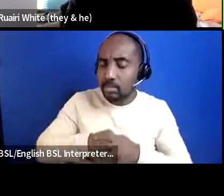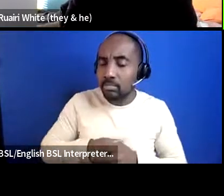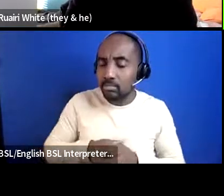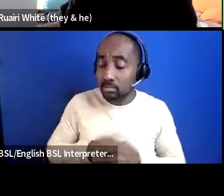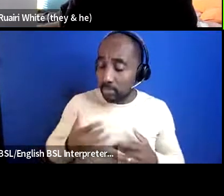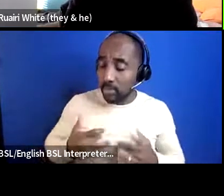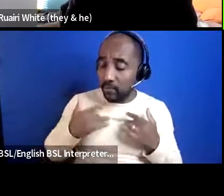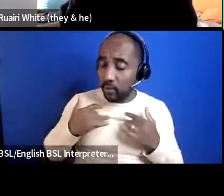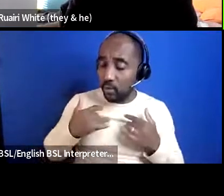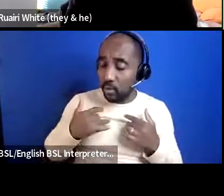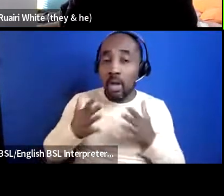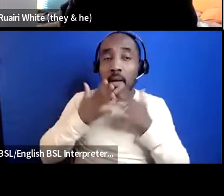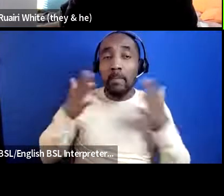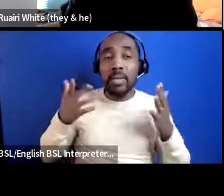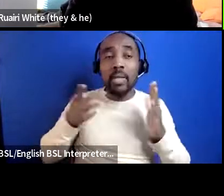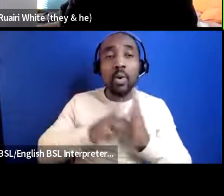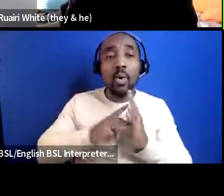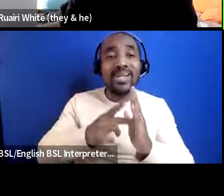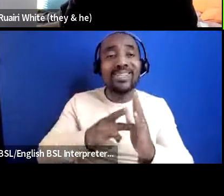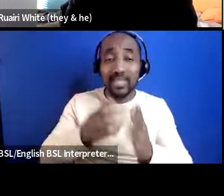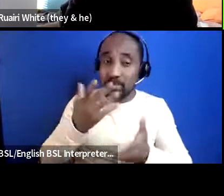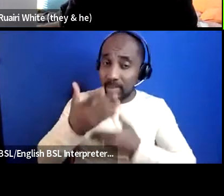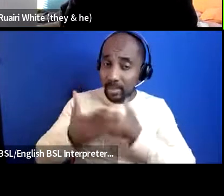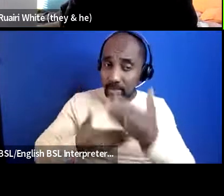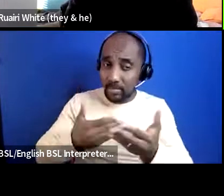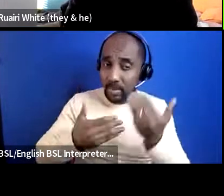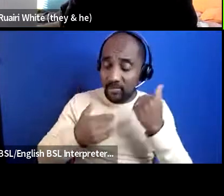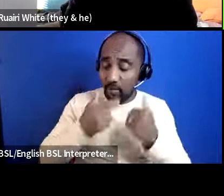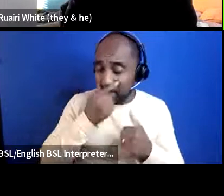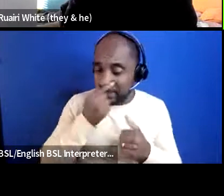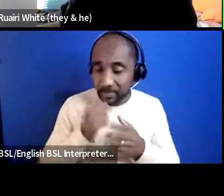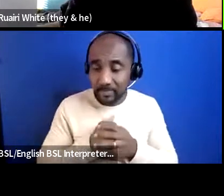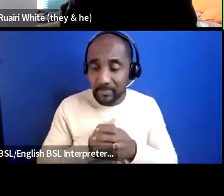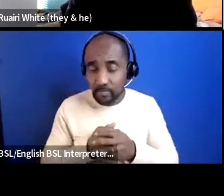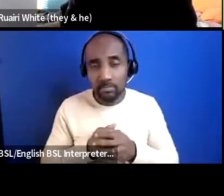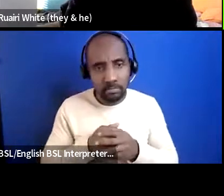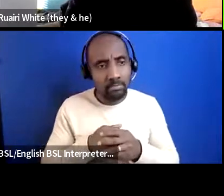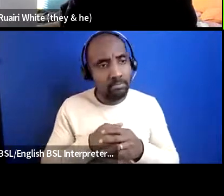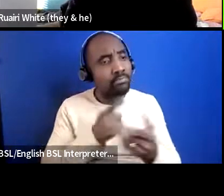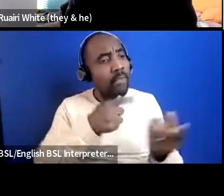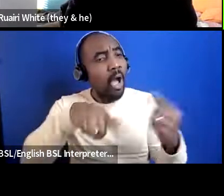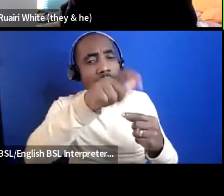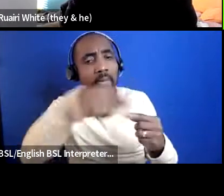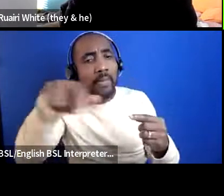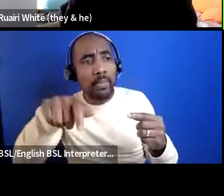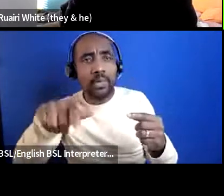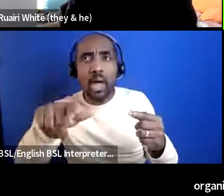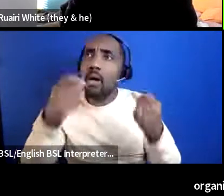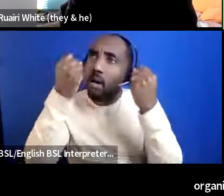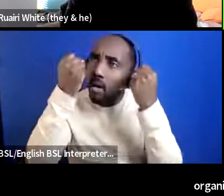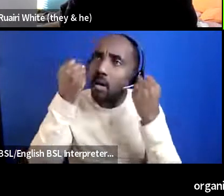larger organizations that are saying earlier about you know others others who get it um so for us